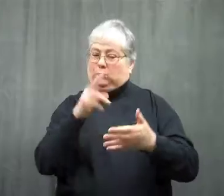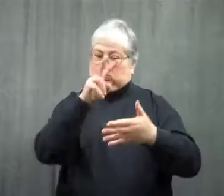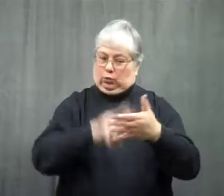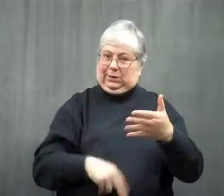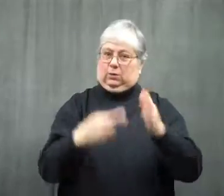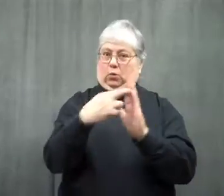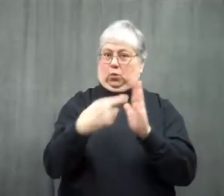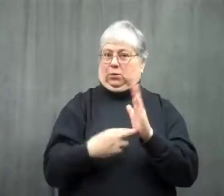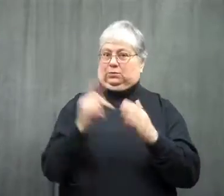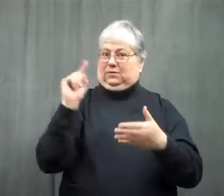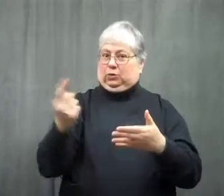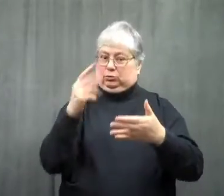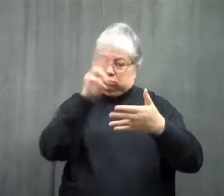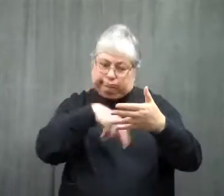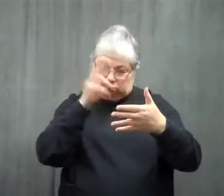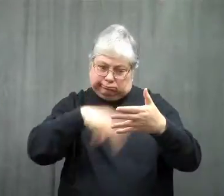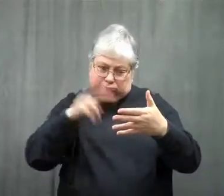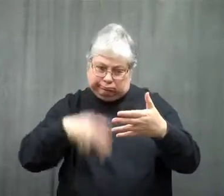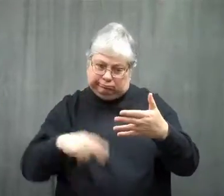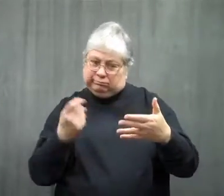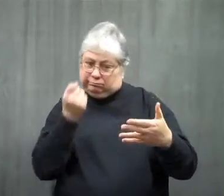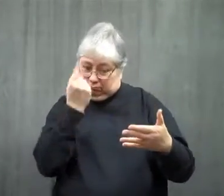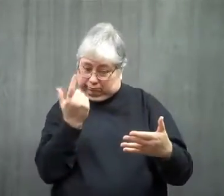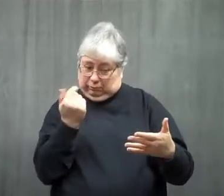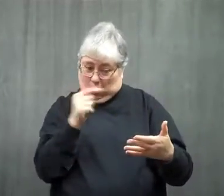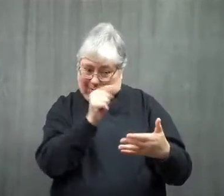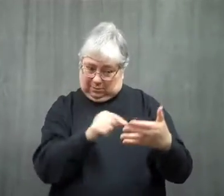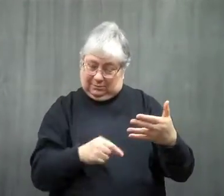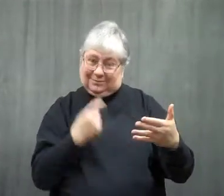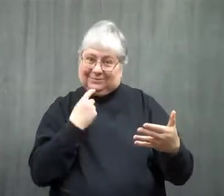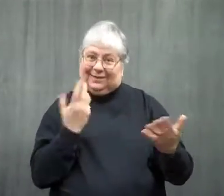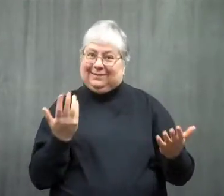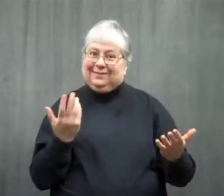make sure you read over the terms and understand them.